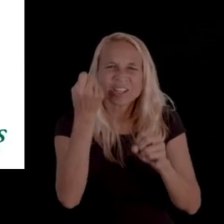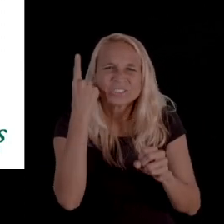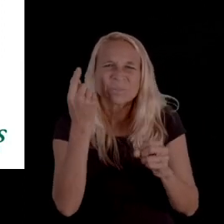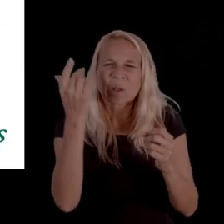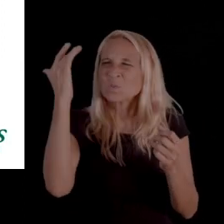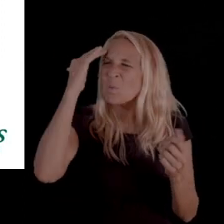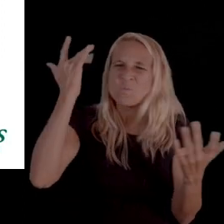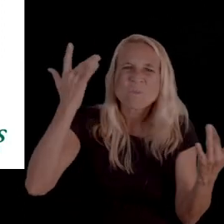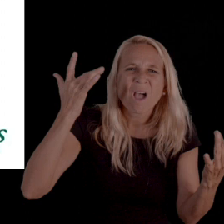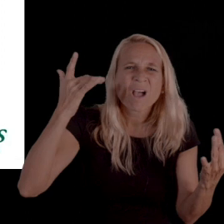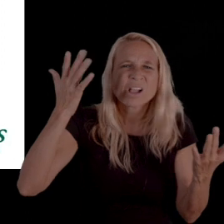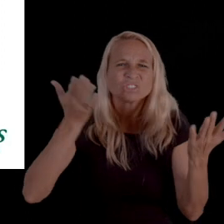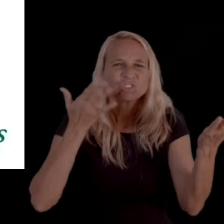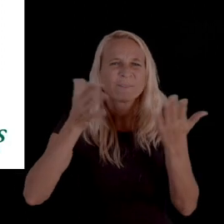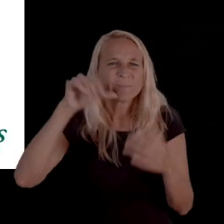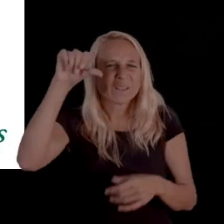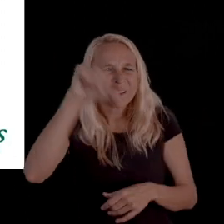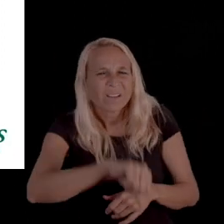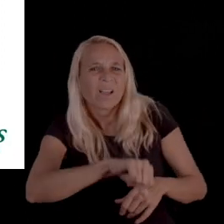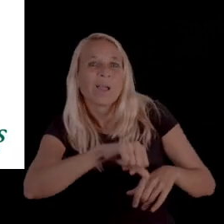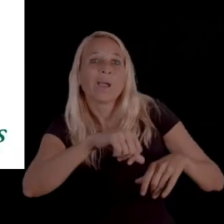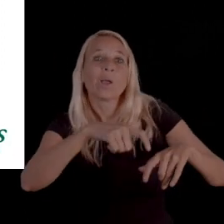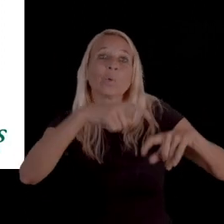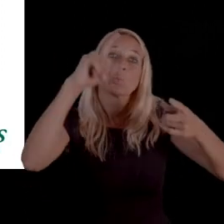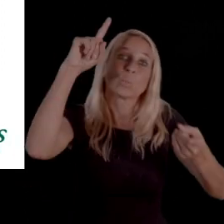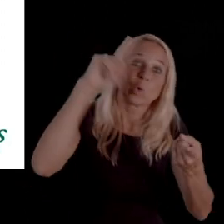this is why my service is being suspended, reduced, or denied.